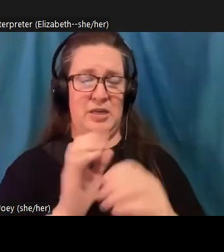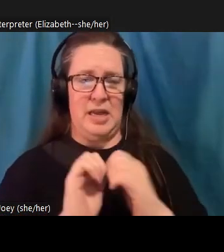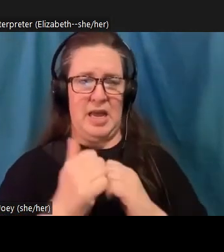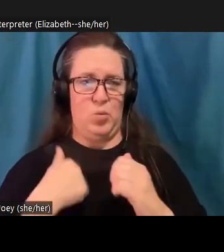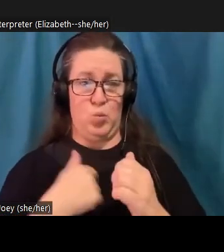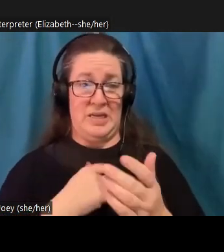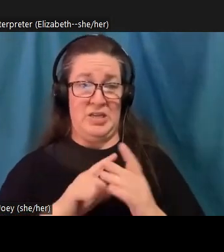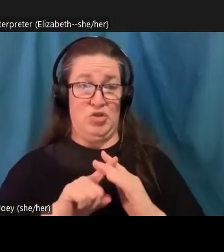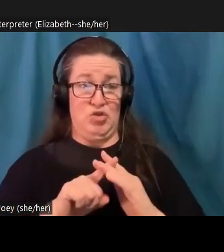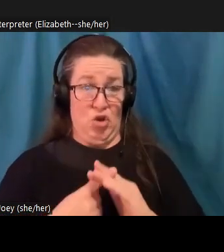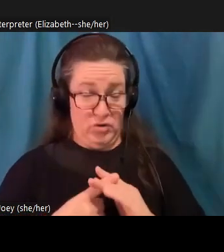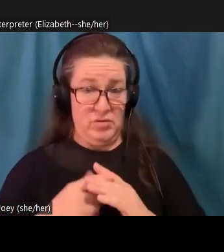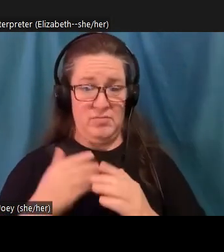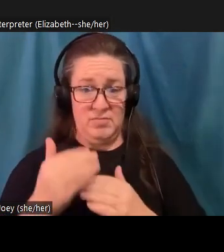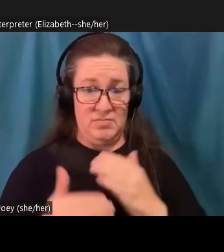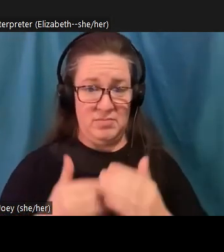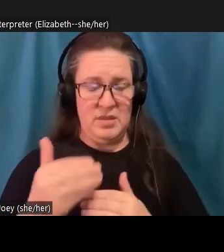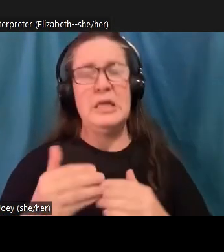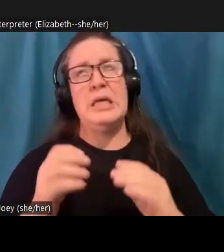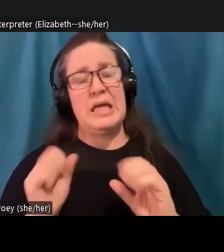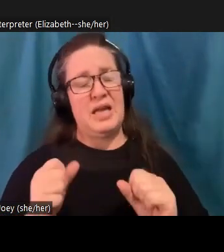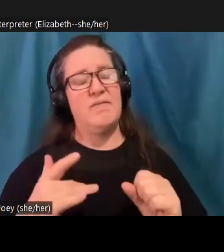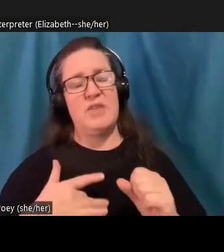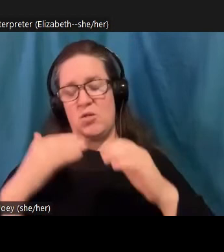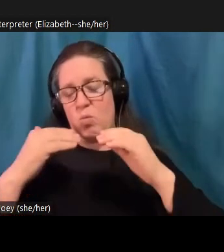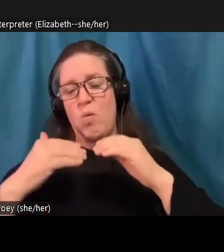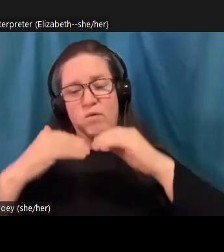overwhelming to think of yourself as going out there and